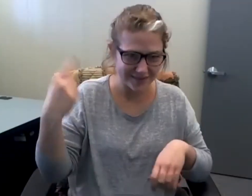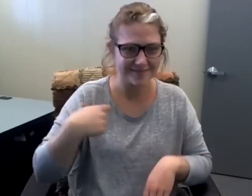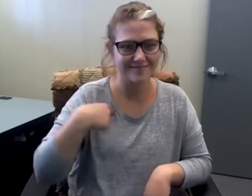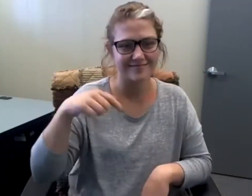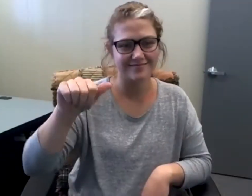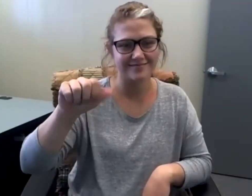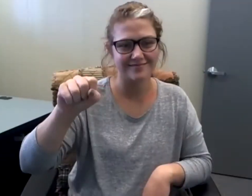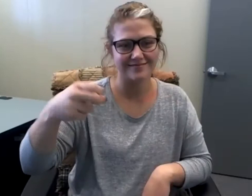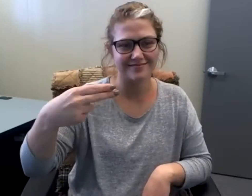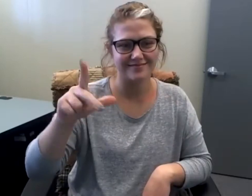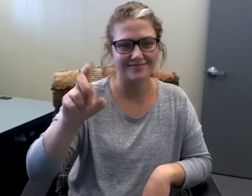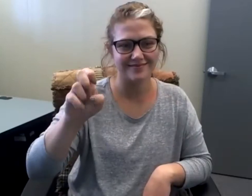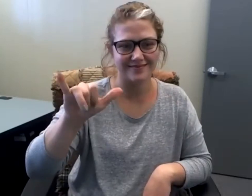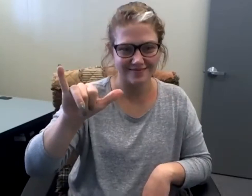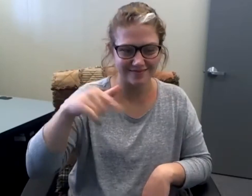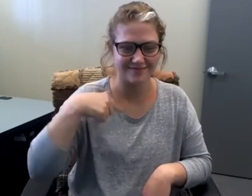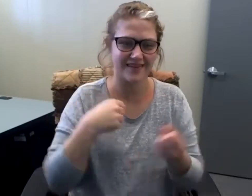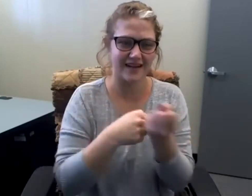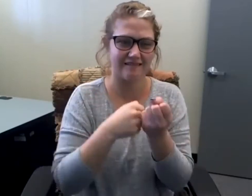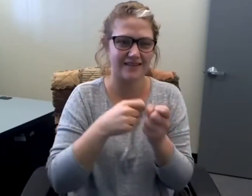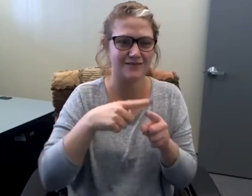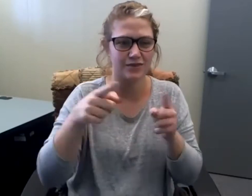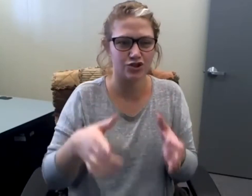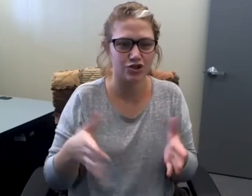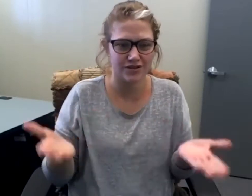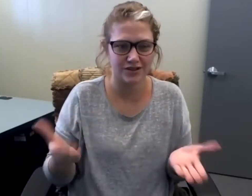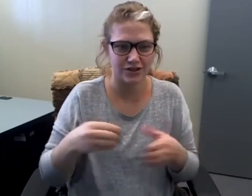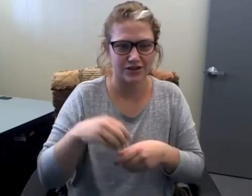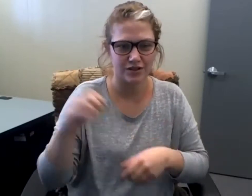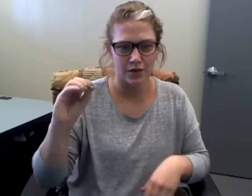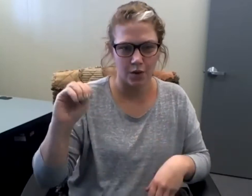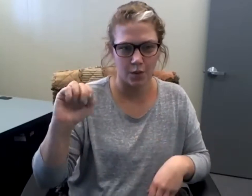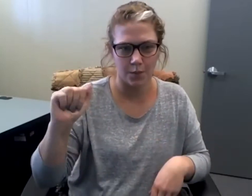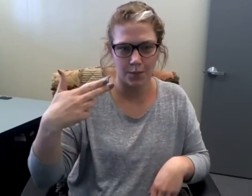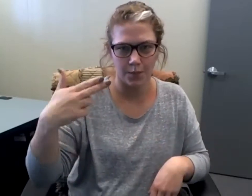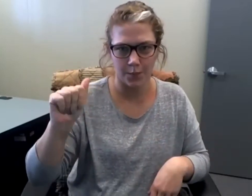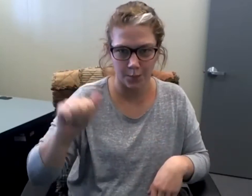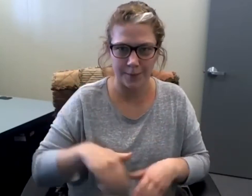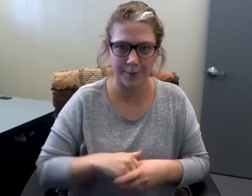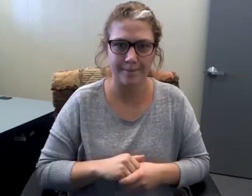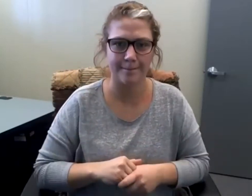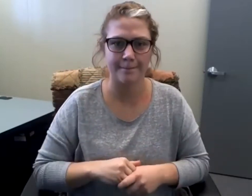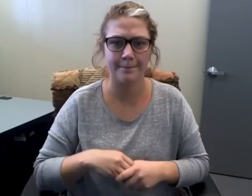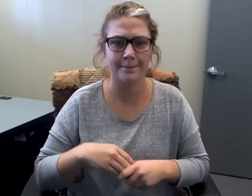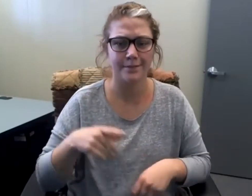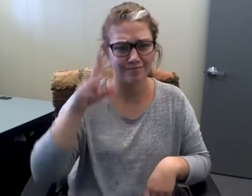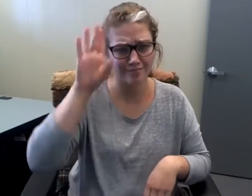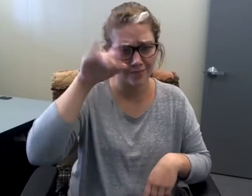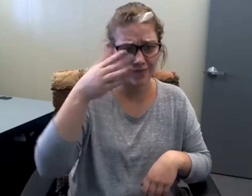Hello everyone! My name is Ashley and I'm an advocacy specialist here in the Omaha office.